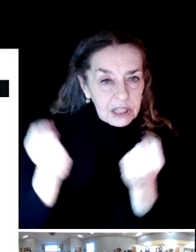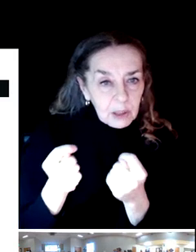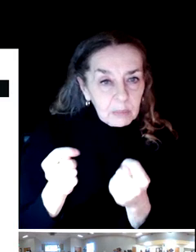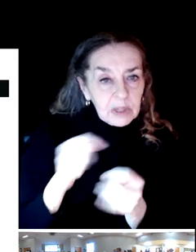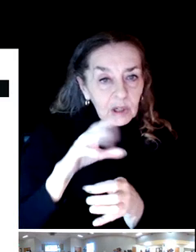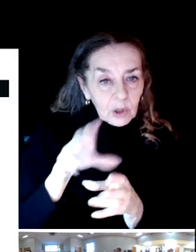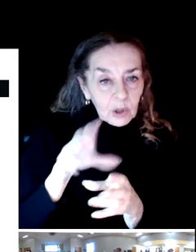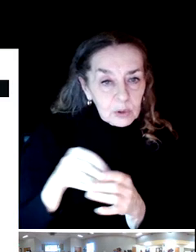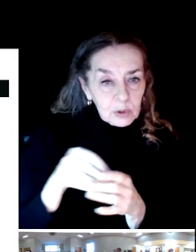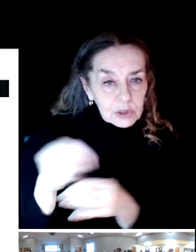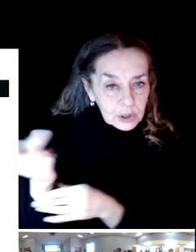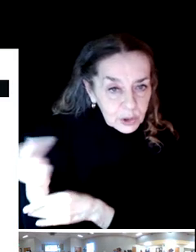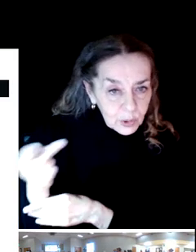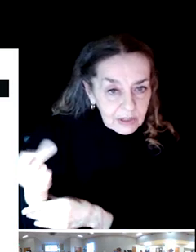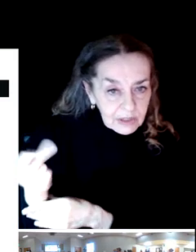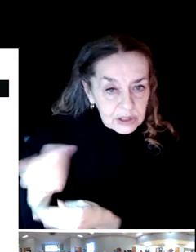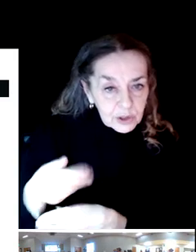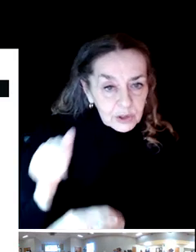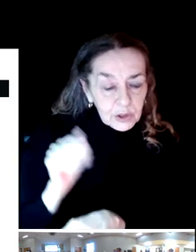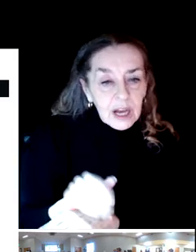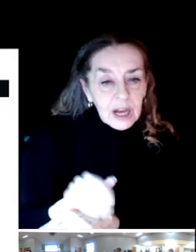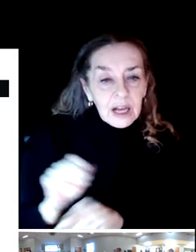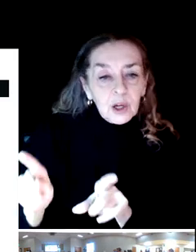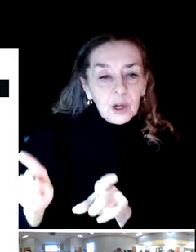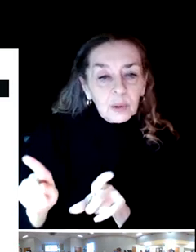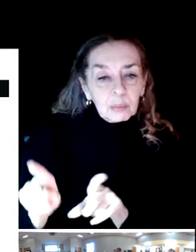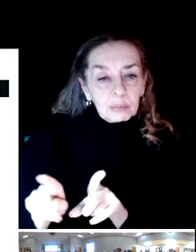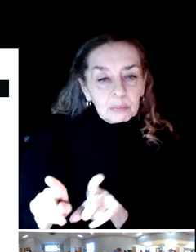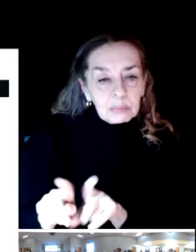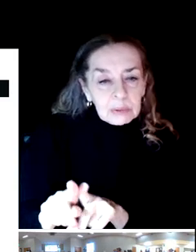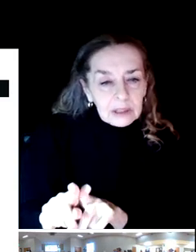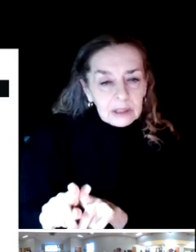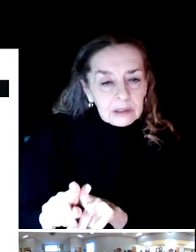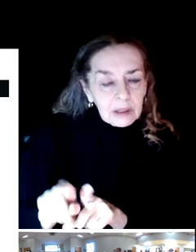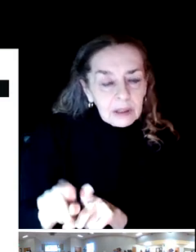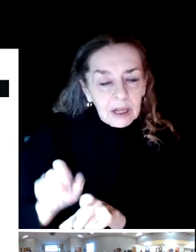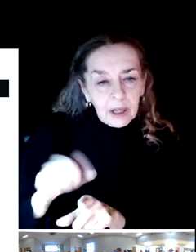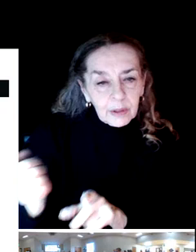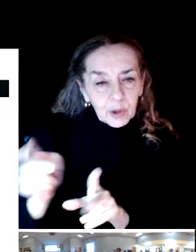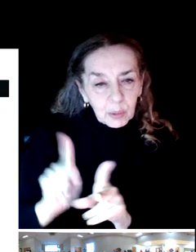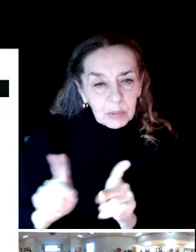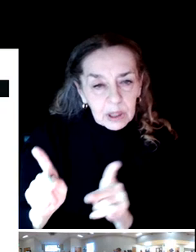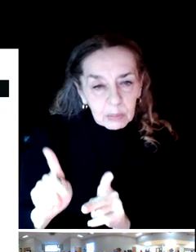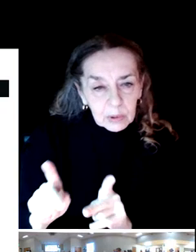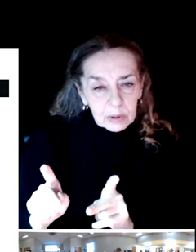and I, but There's a number of other people here. I reached by reference to introduce you to.